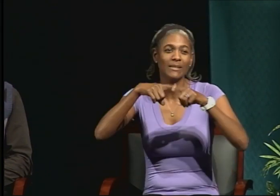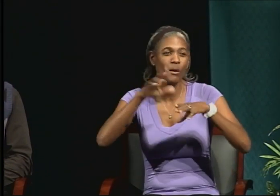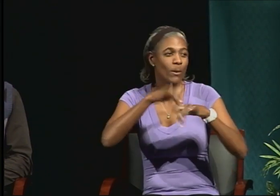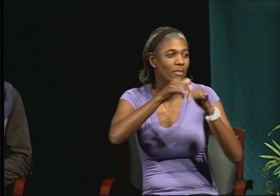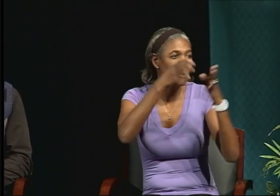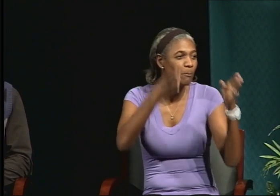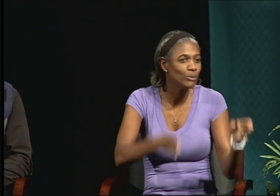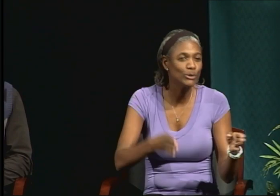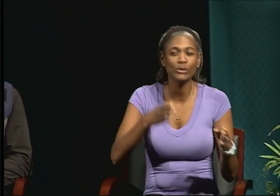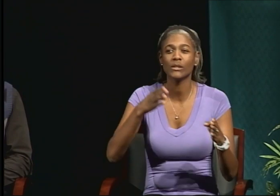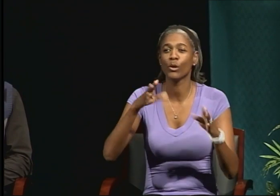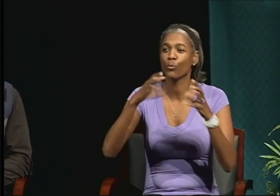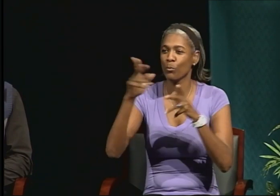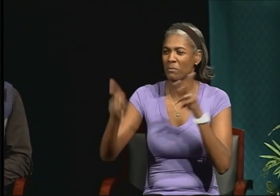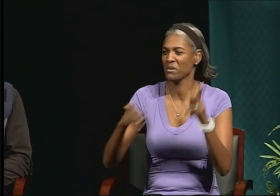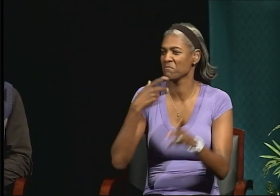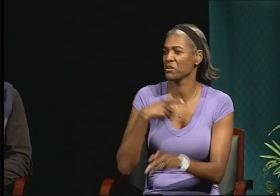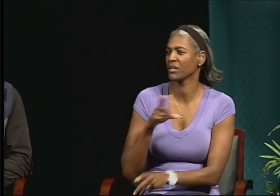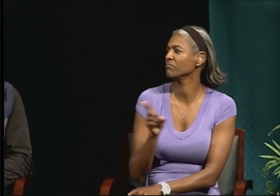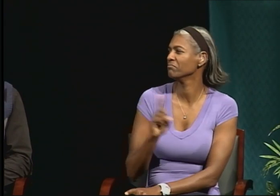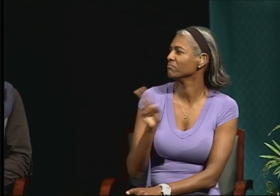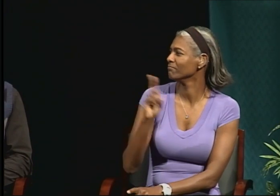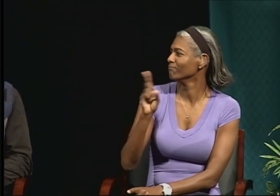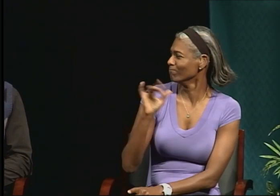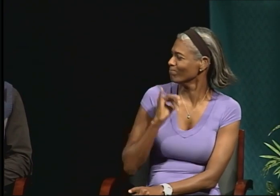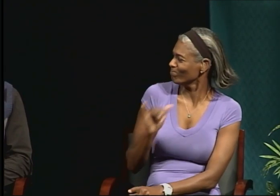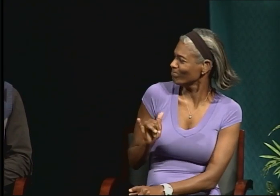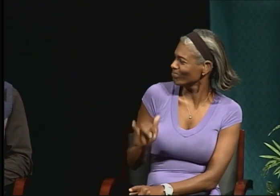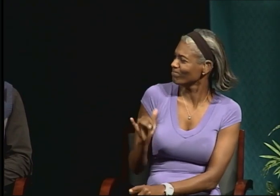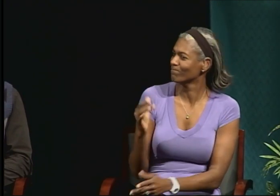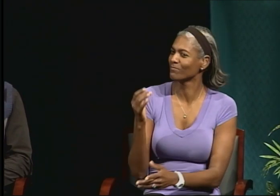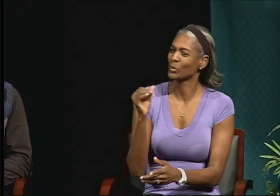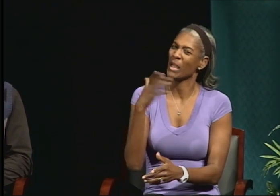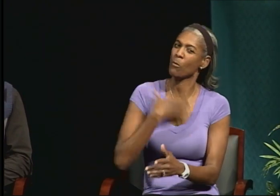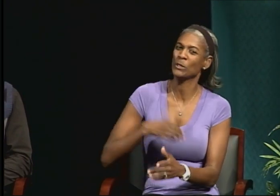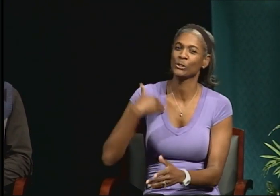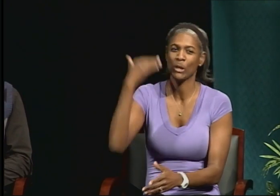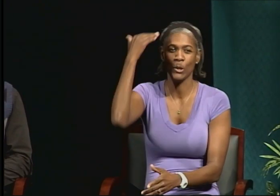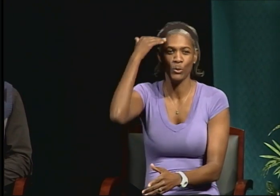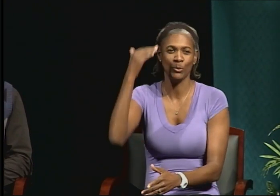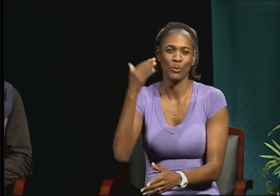But I wish I had known that it wasn't going to be smooth sailing. But now I do.